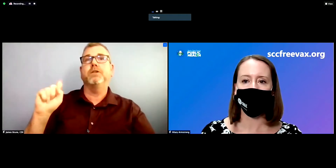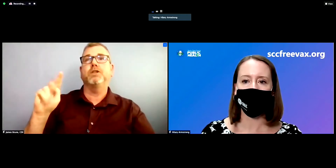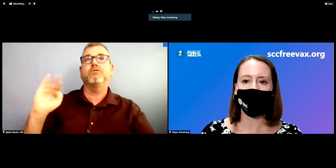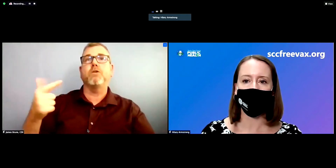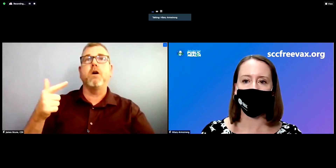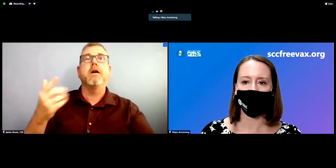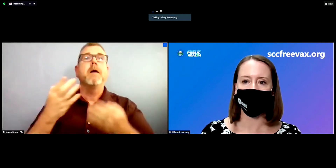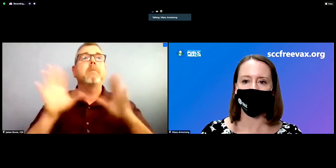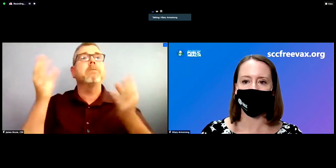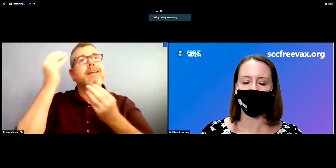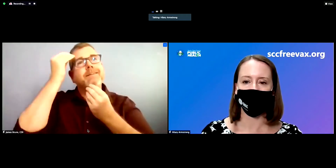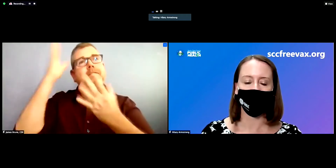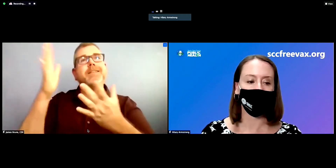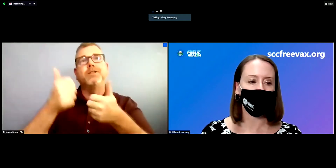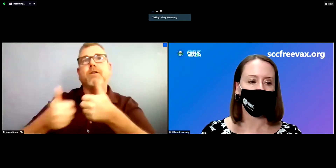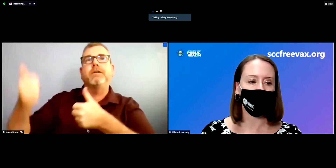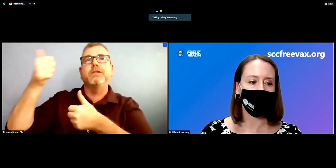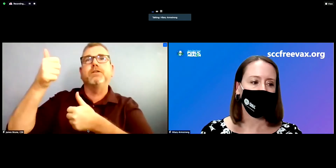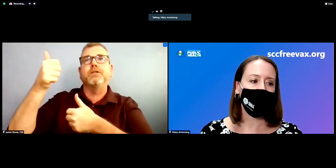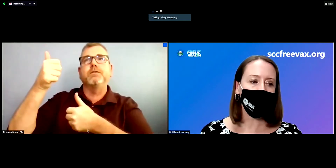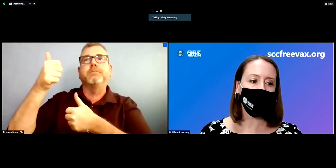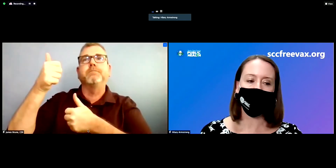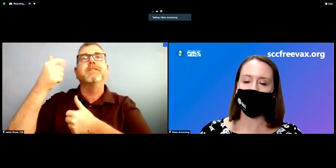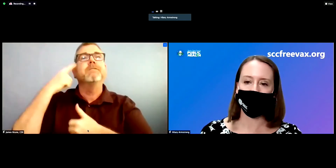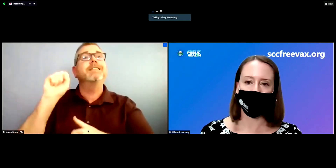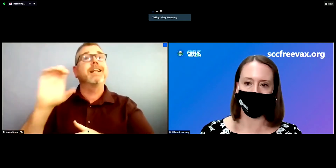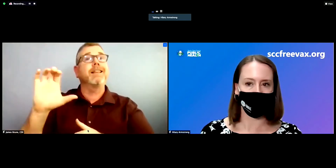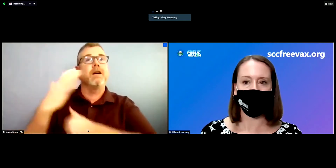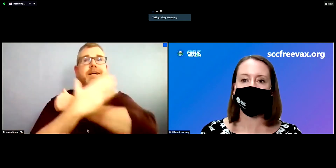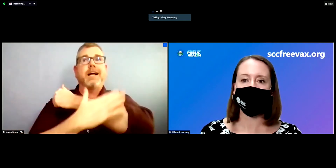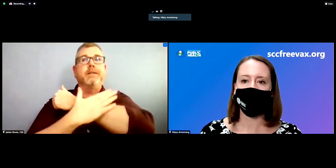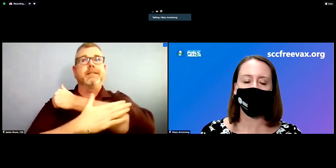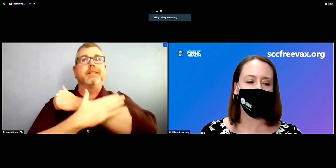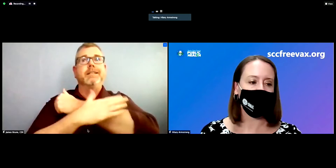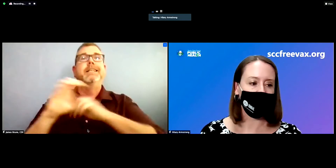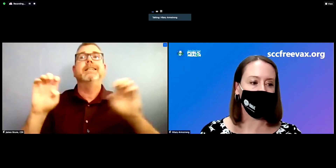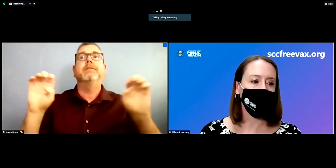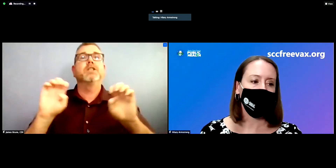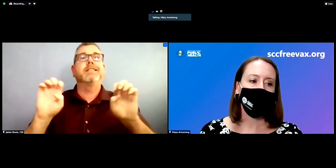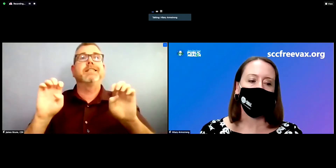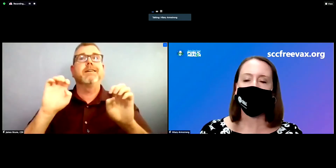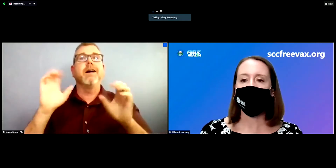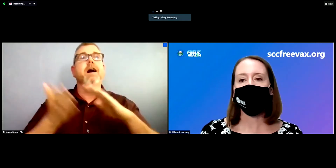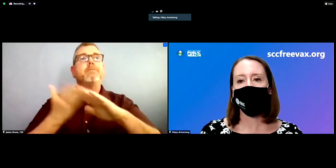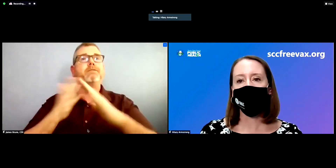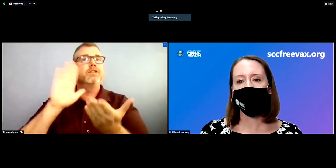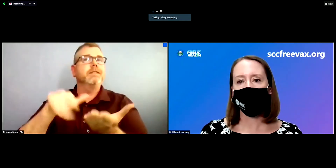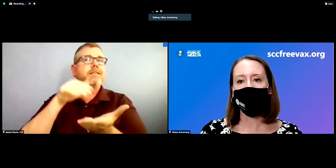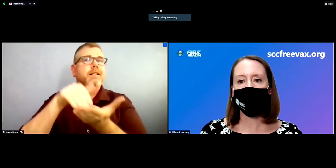emergency operations center. Thank you for being with us here today for this virtual